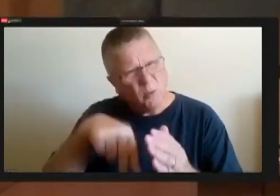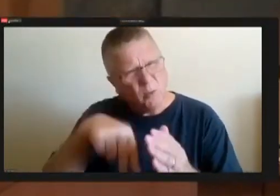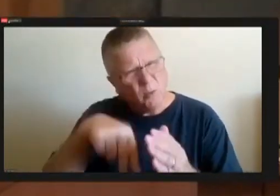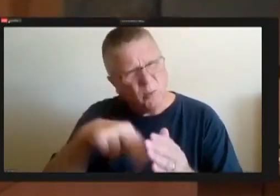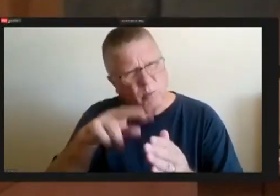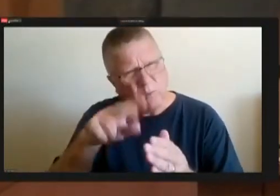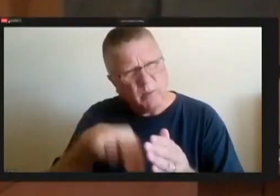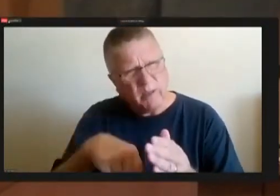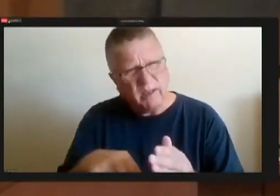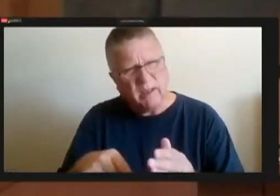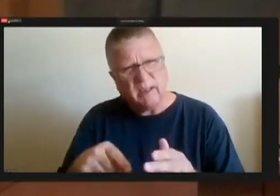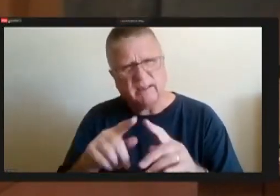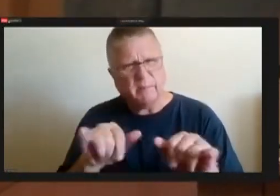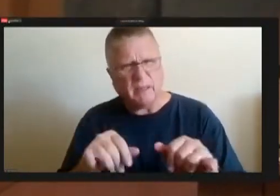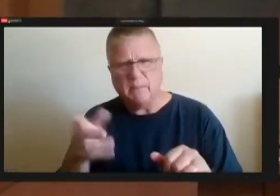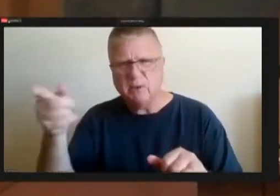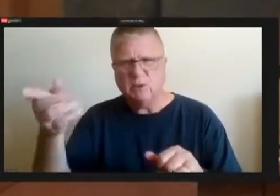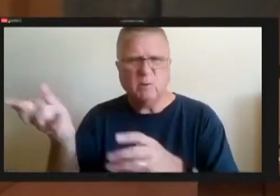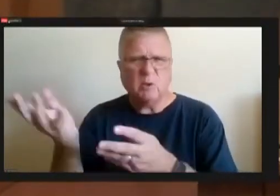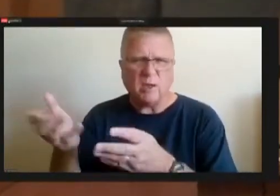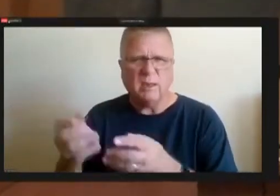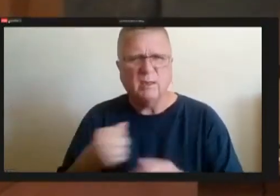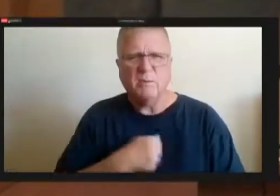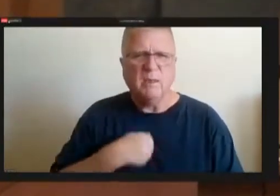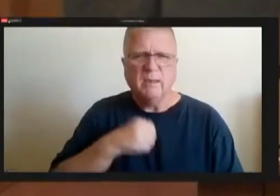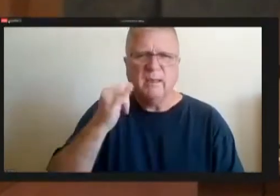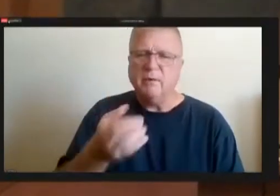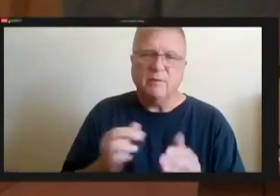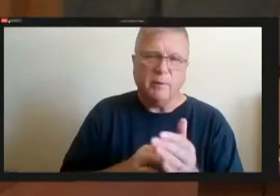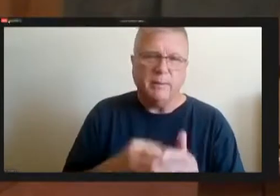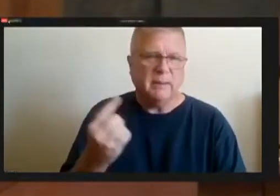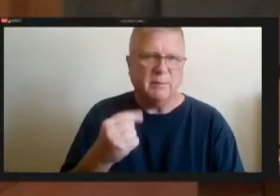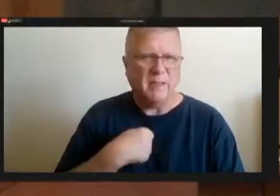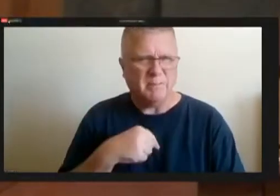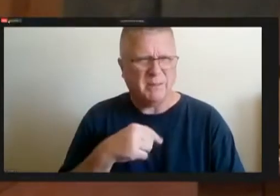making you repeat something but I'm a little concerned about the removal of a deputy director,